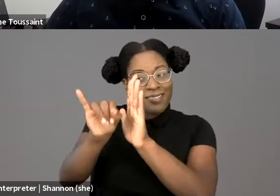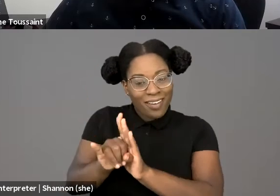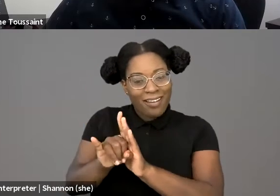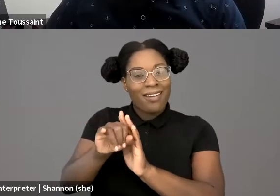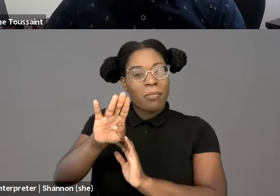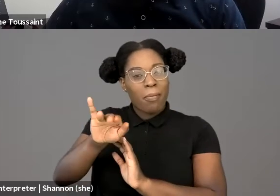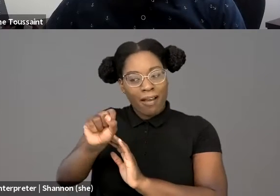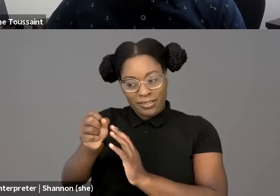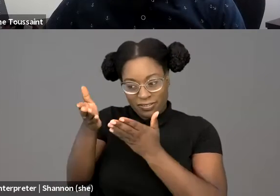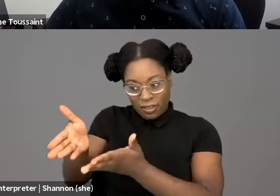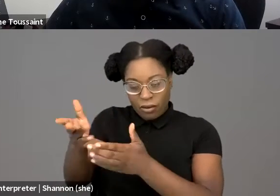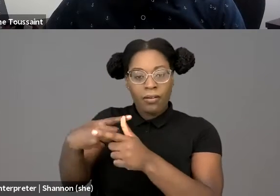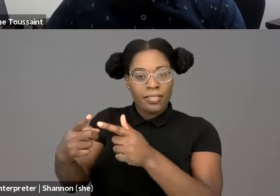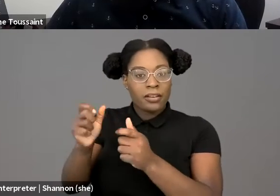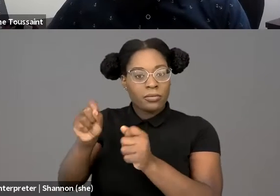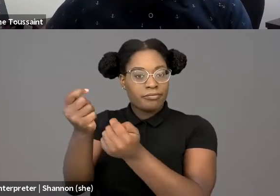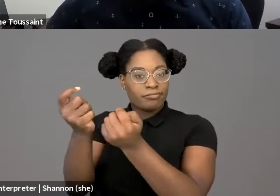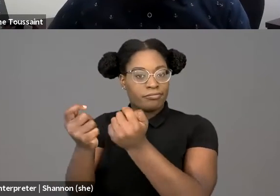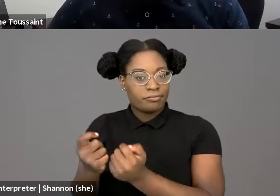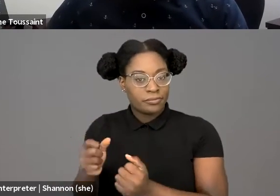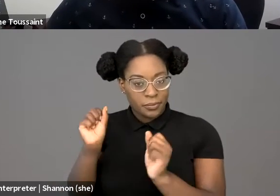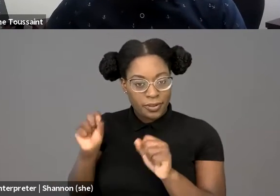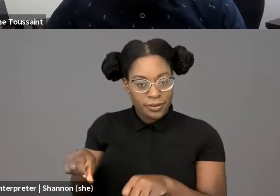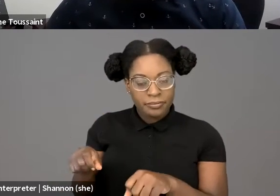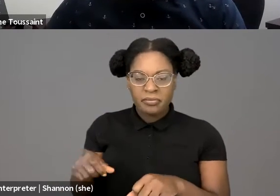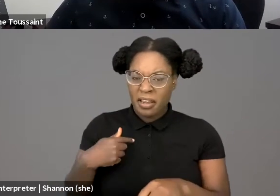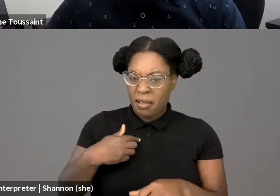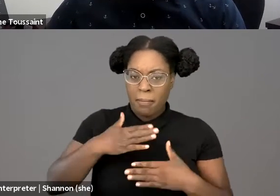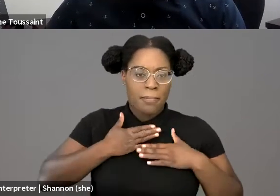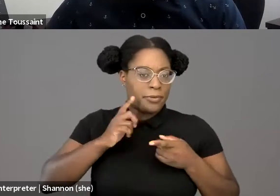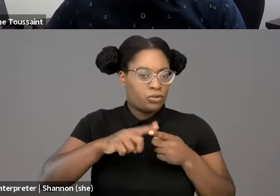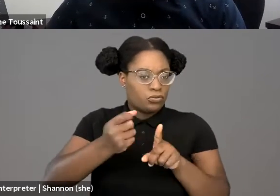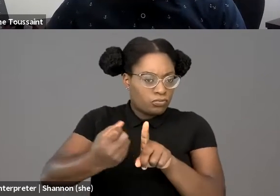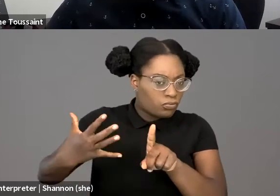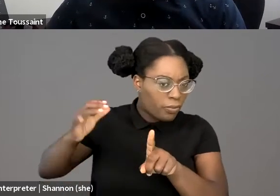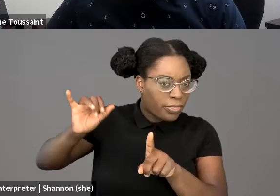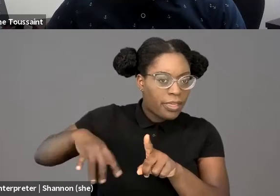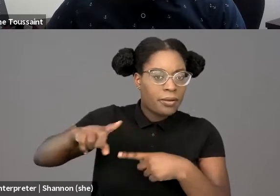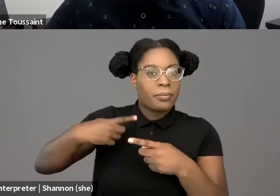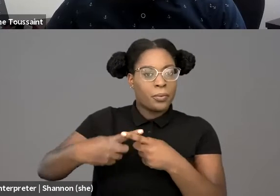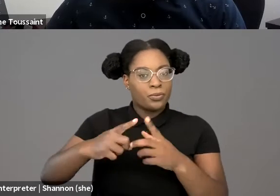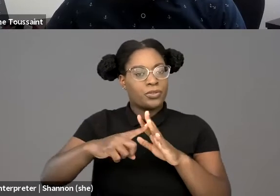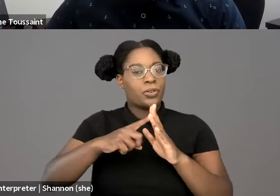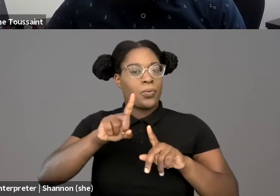And I'm happy to talk more about this when we get to questions. So, but I will say, like just common sense.